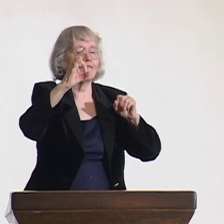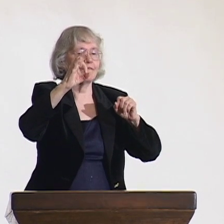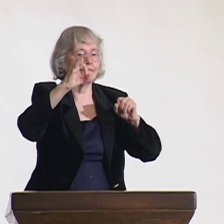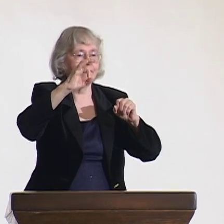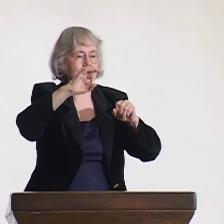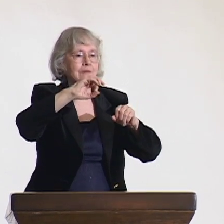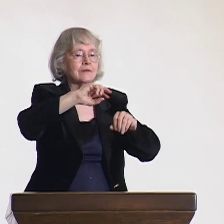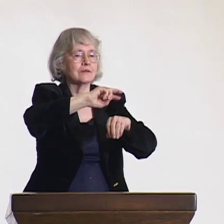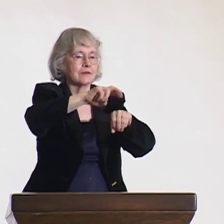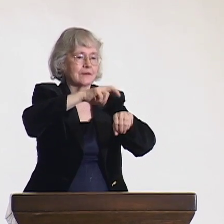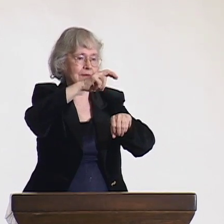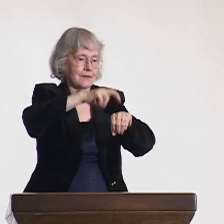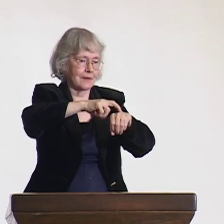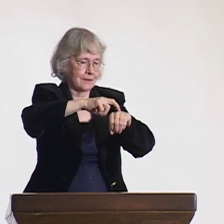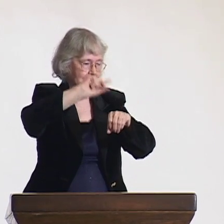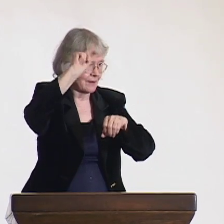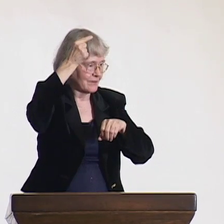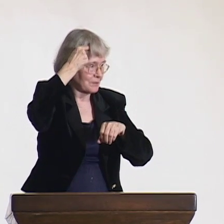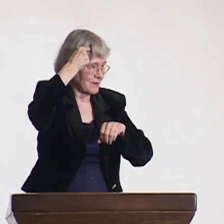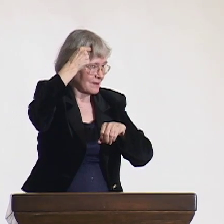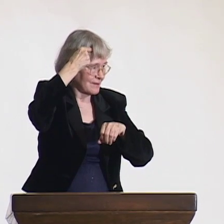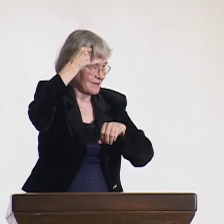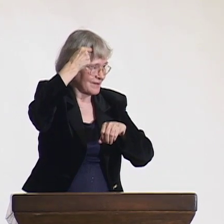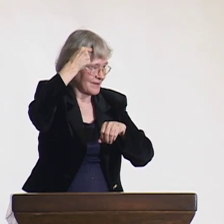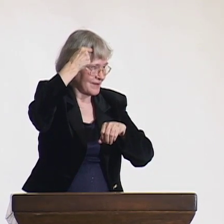He is the president of the Irish government...